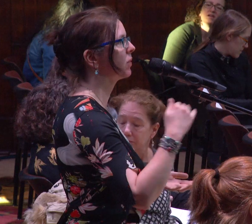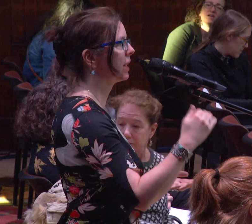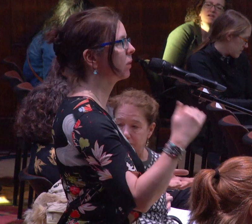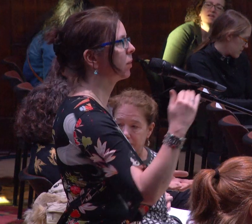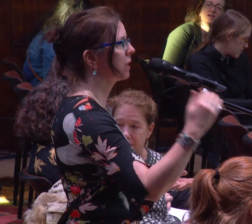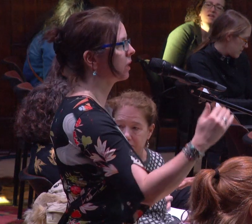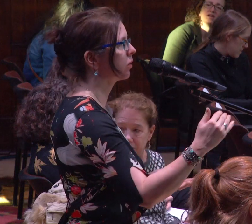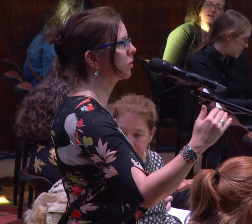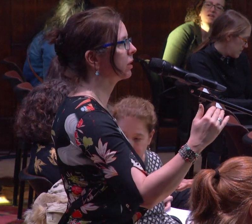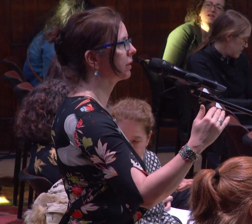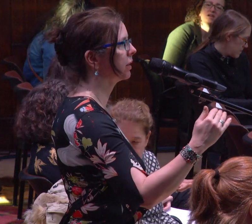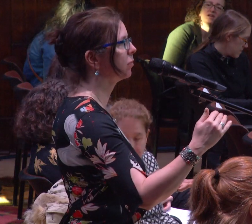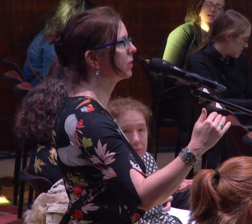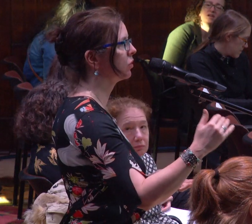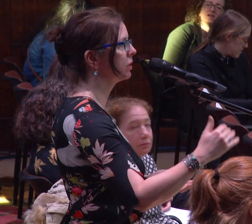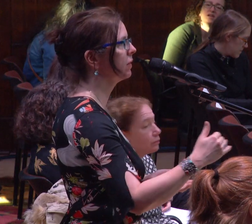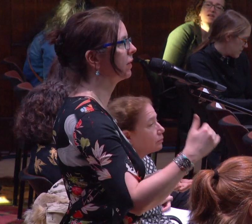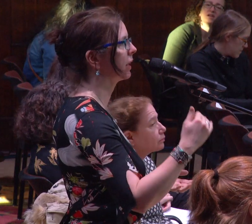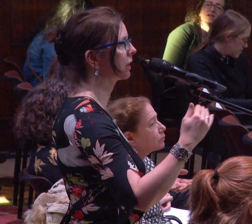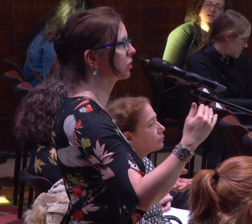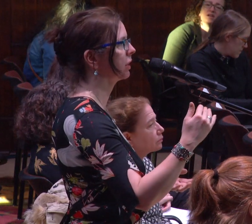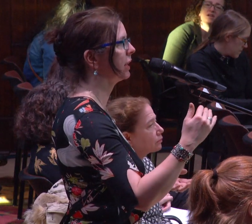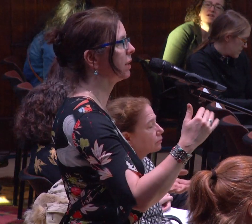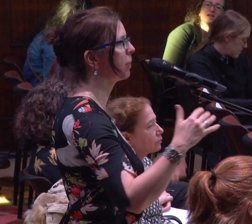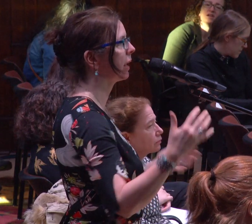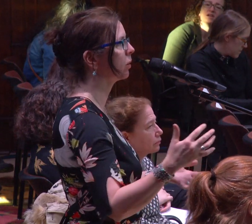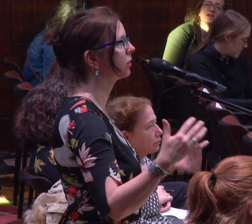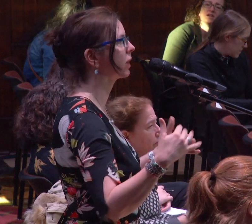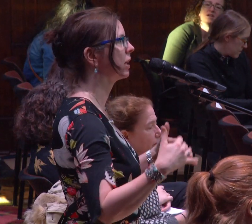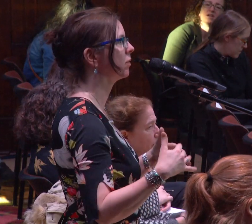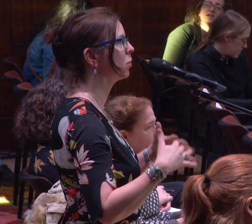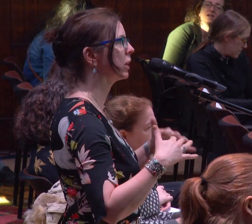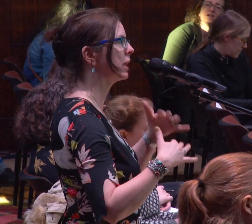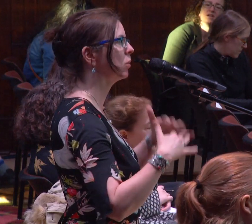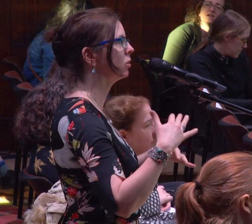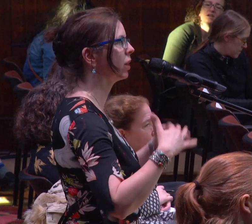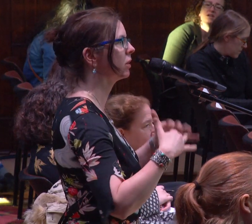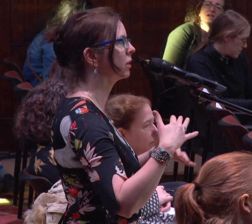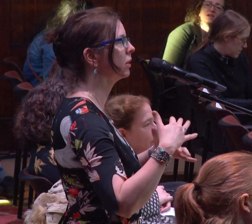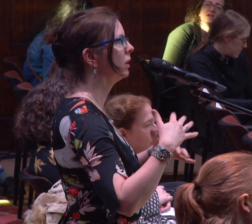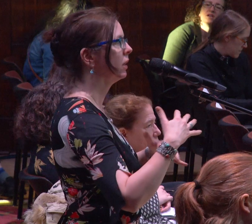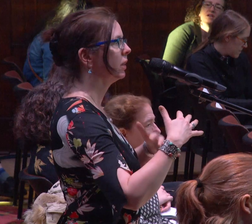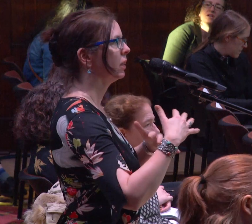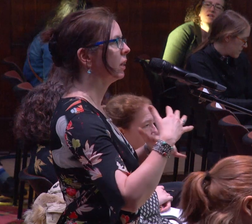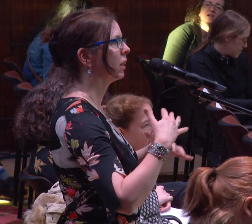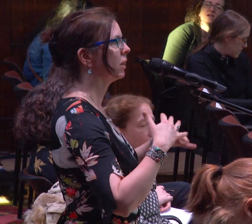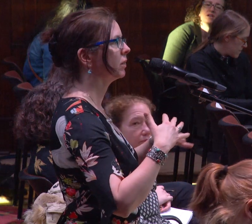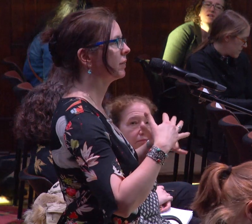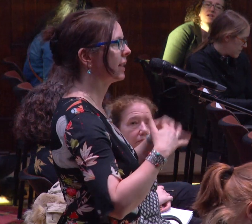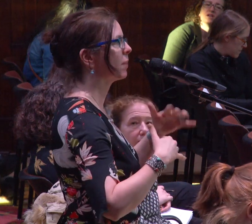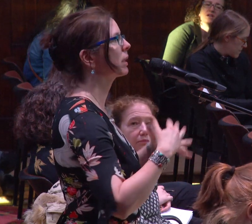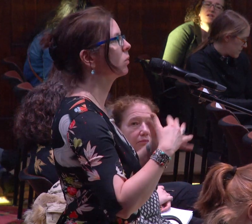seeing women in authoritative positions that actually empowers a kind of more equal gender dynamic